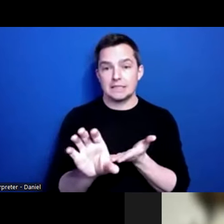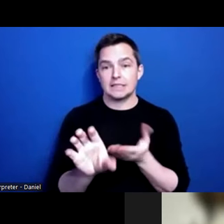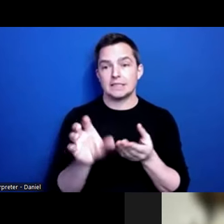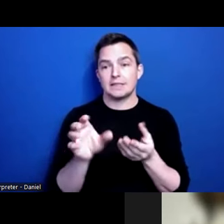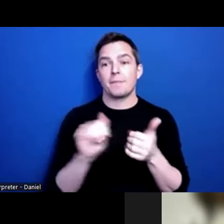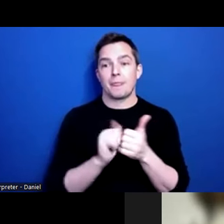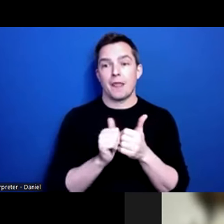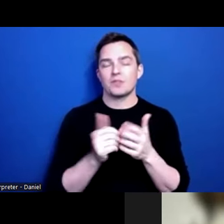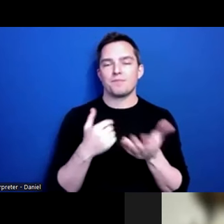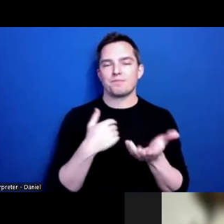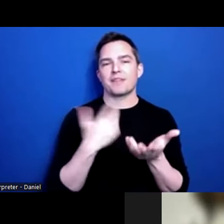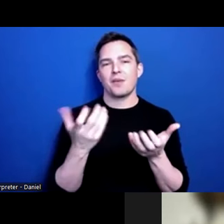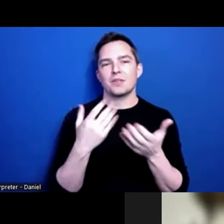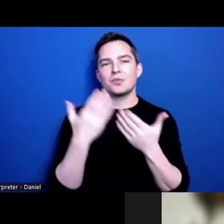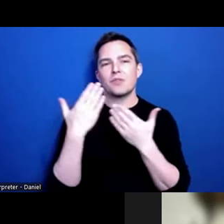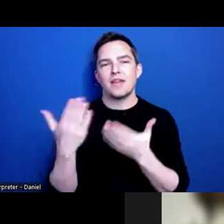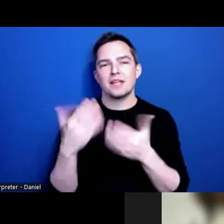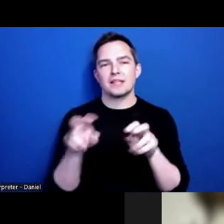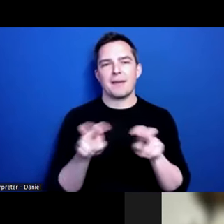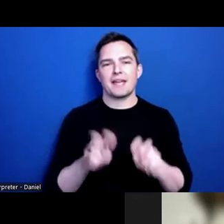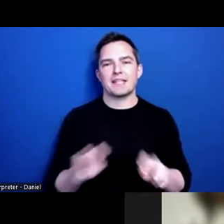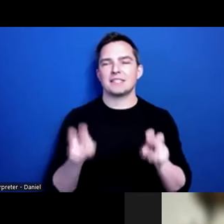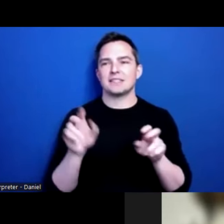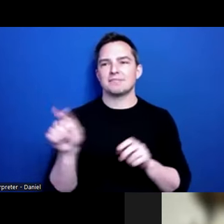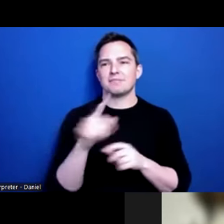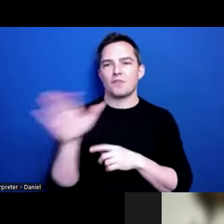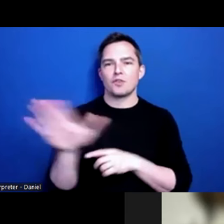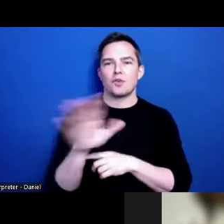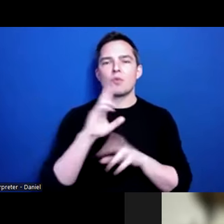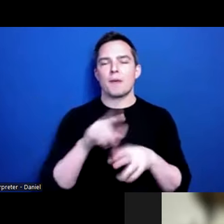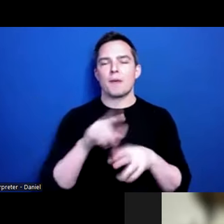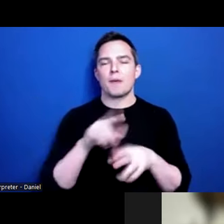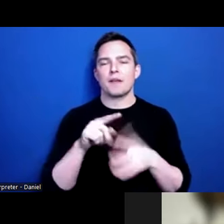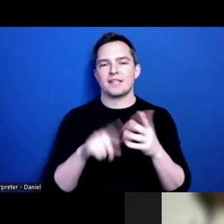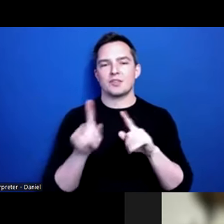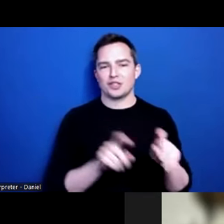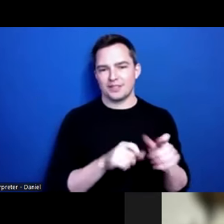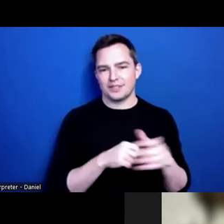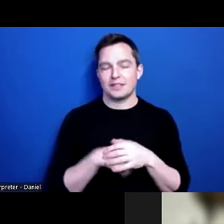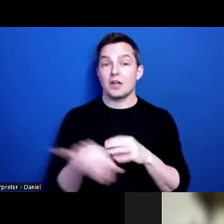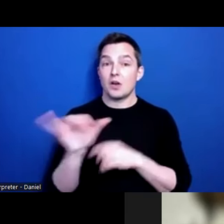I want to thank our panelists for the responses to these questions. Now,